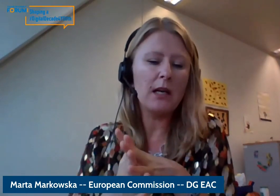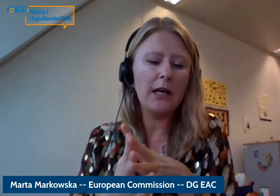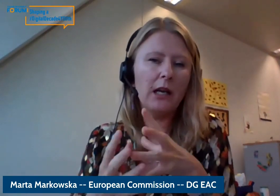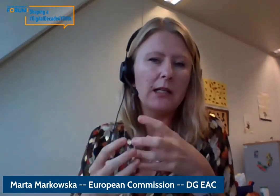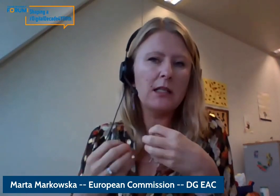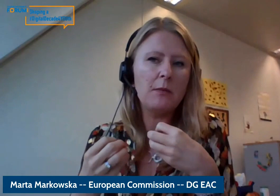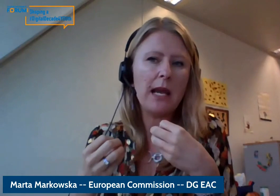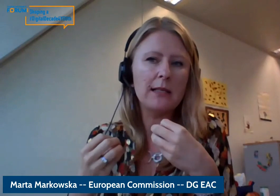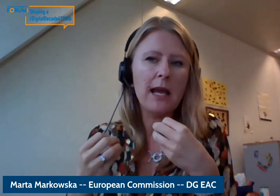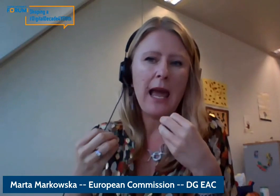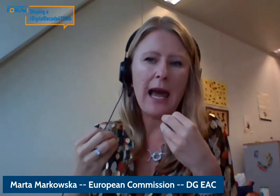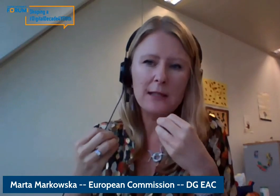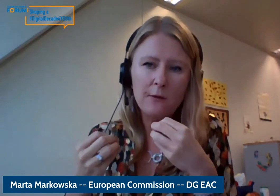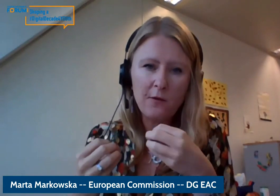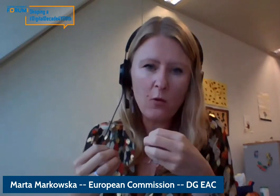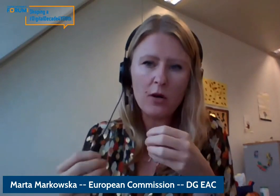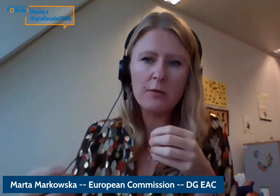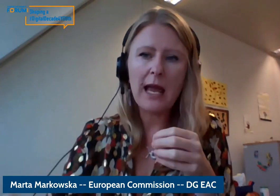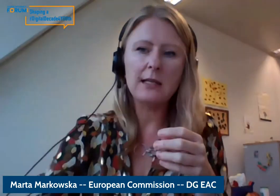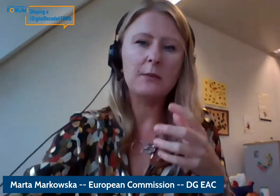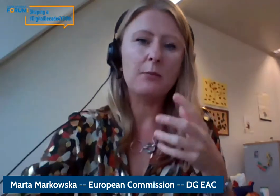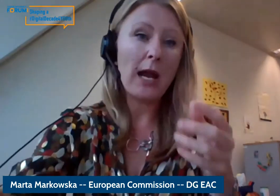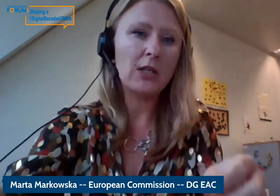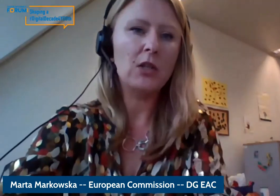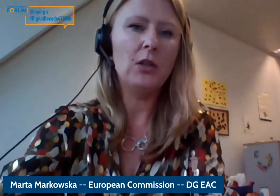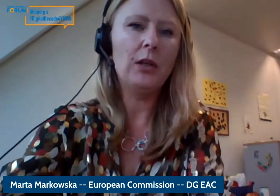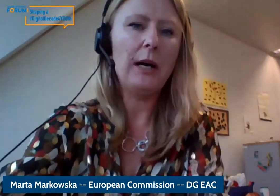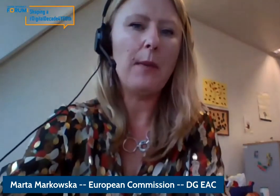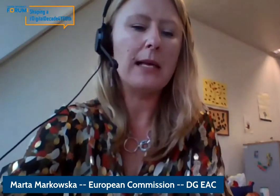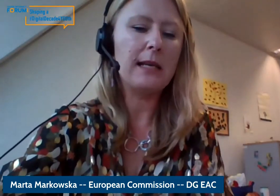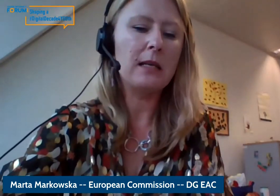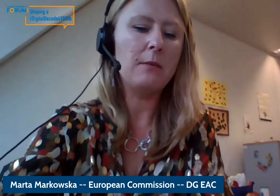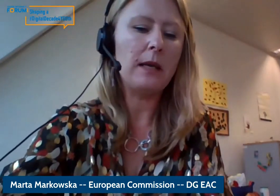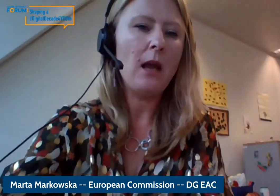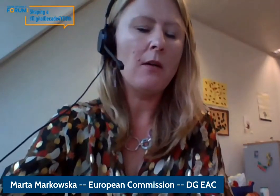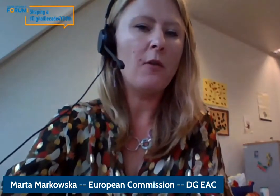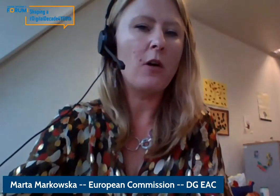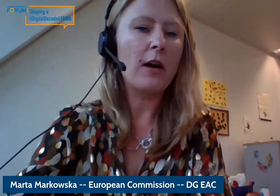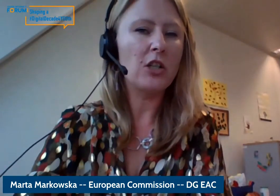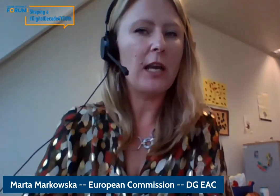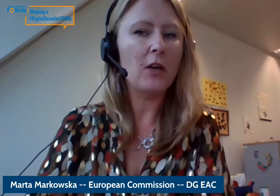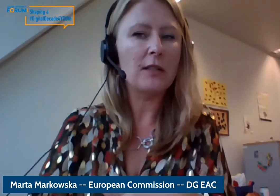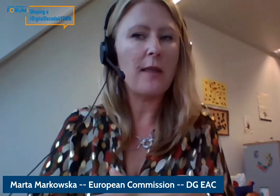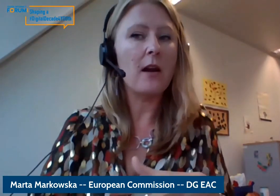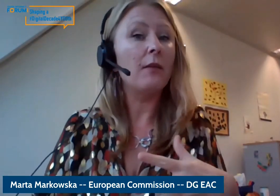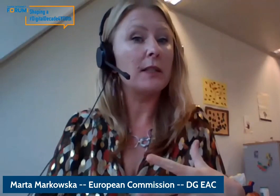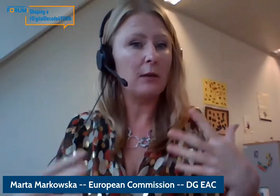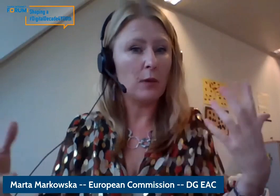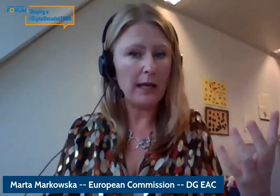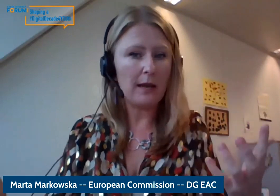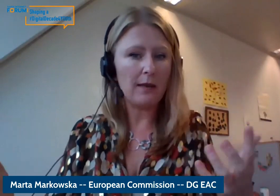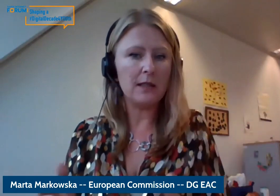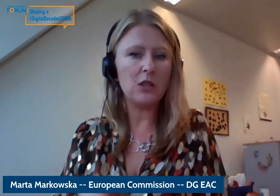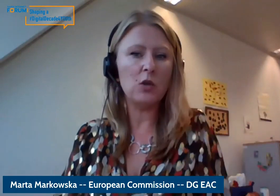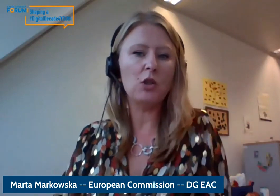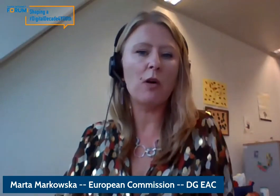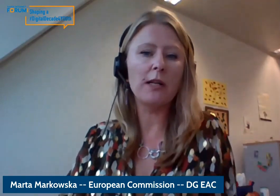community because we want the guidelines to be as informed and practical as they can be for educators and then rely laying this to